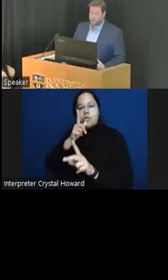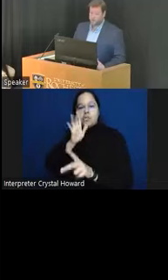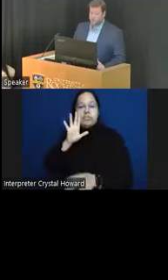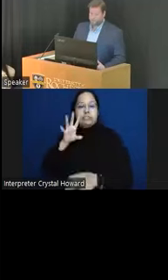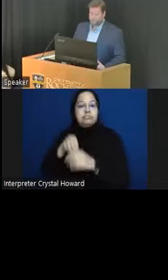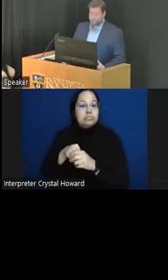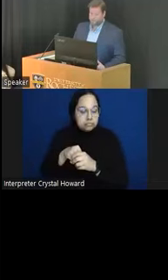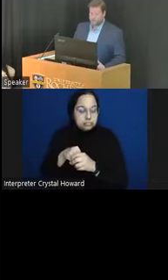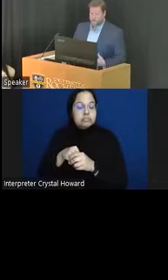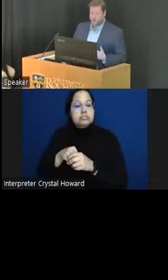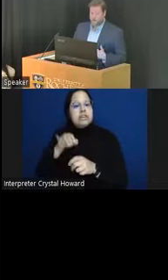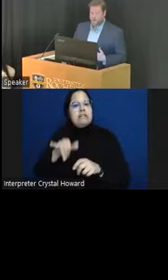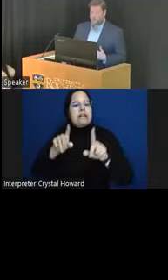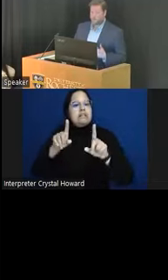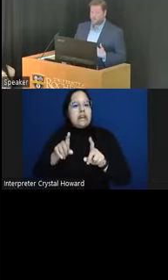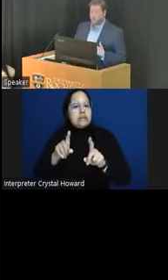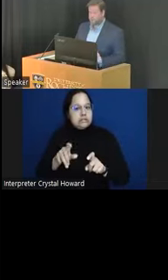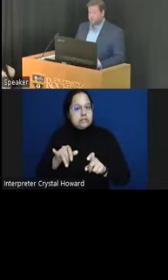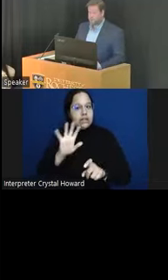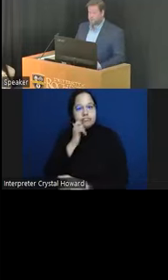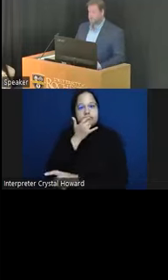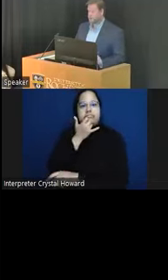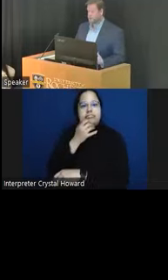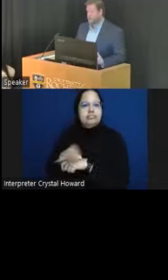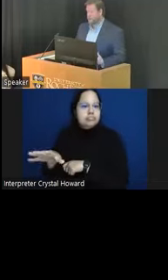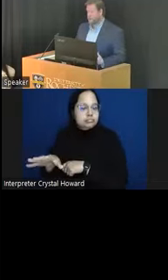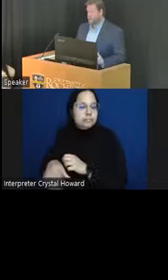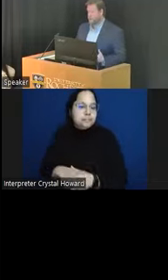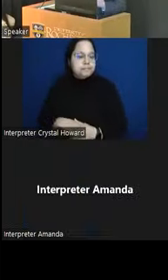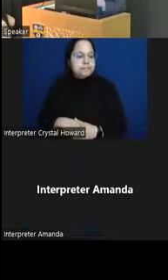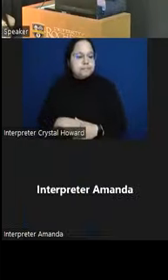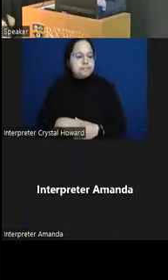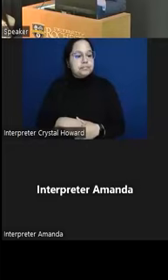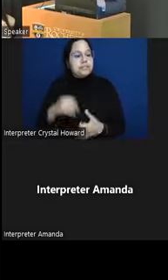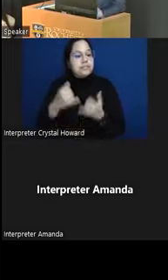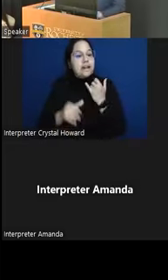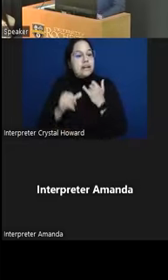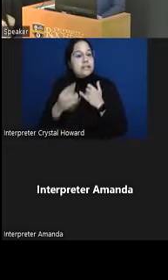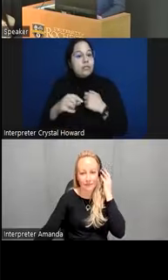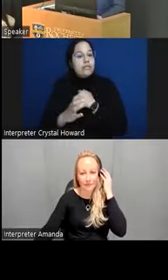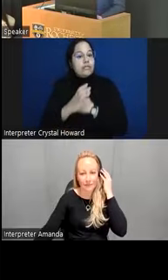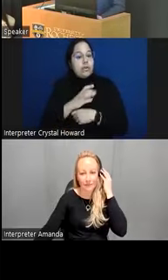better uh and lastly if we are forced to use tests and we always will be uh reducing the cost of our